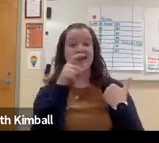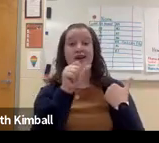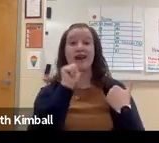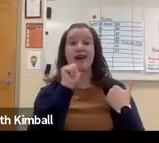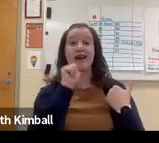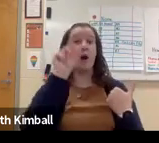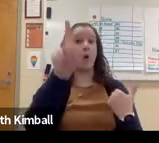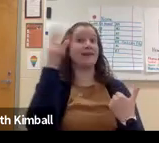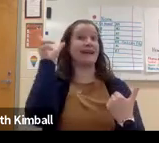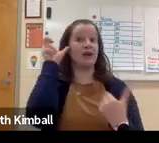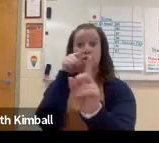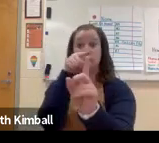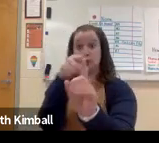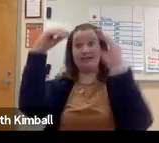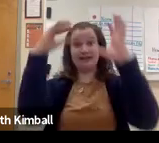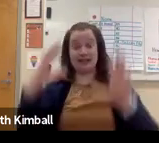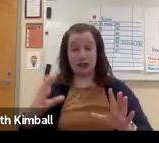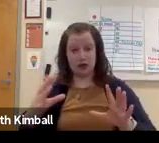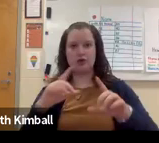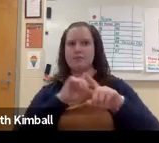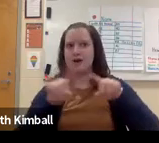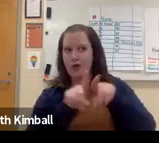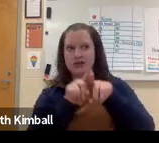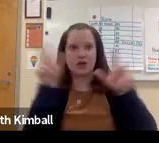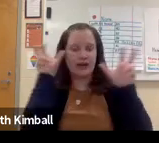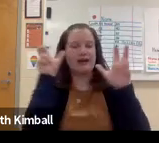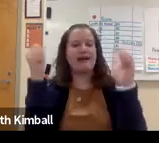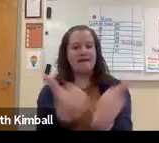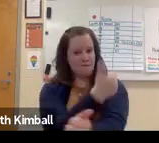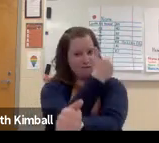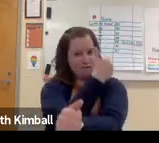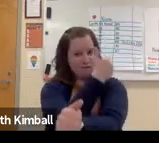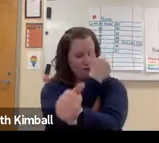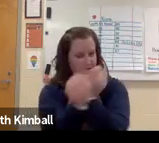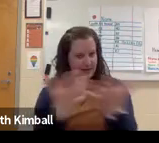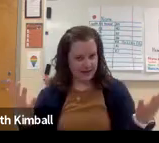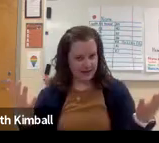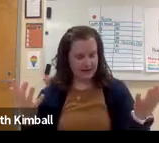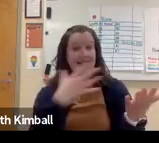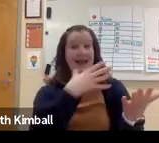for individuals that do have a cochlear implant. So, yeah, you have to think about your students.